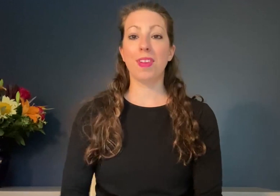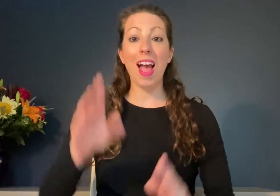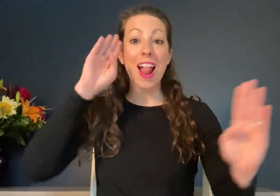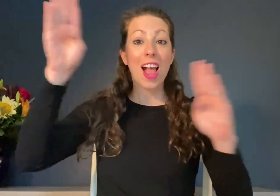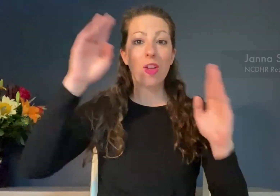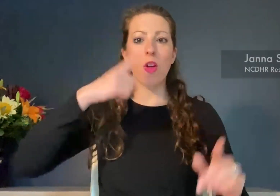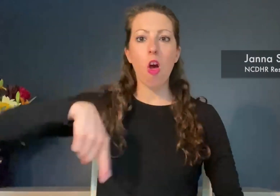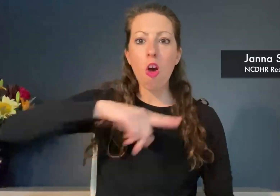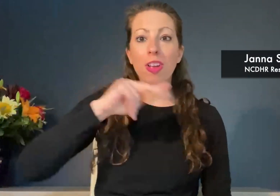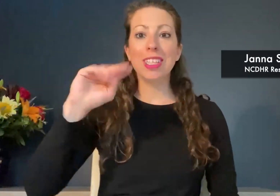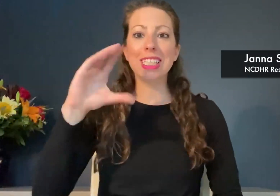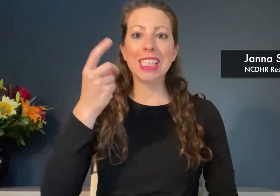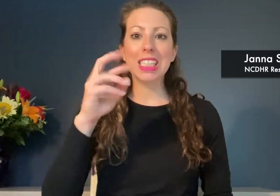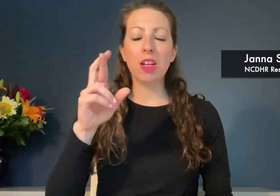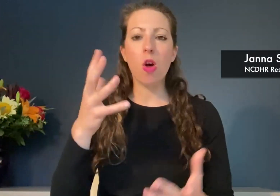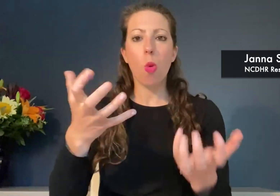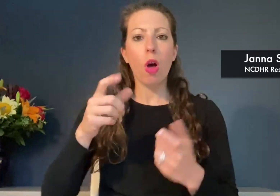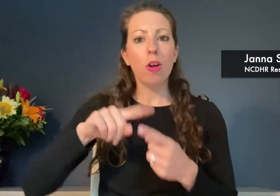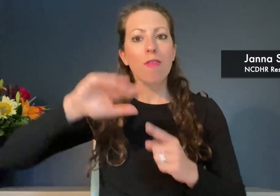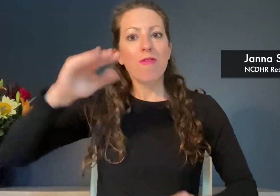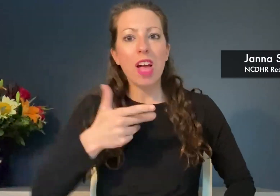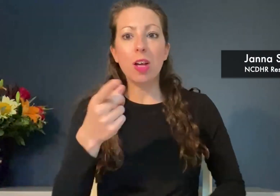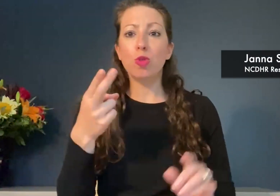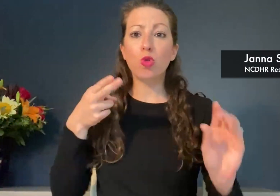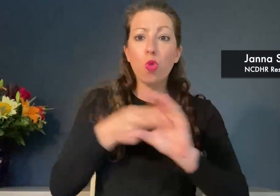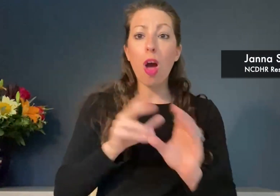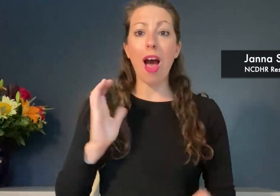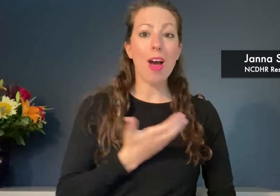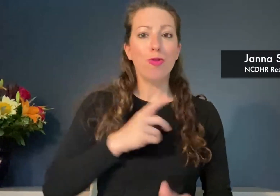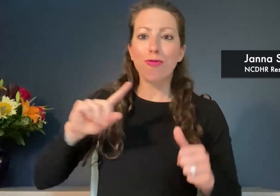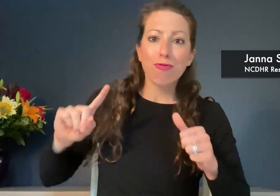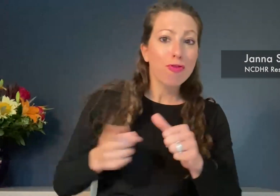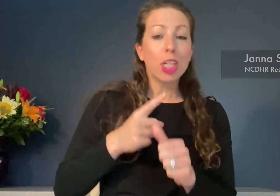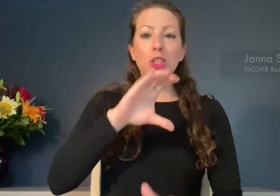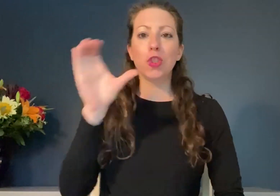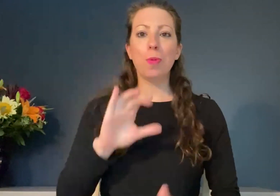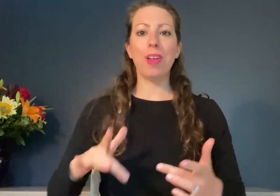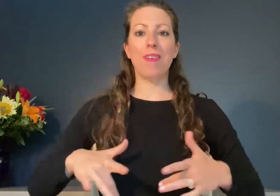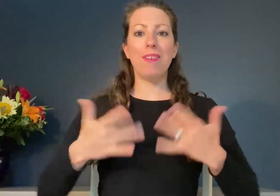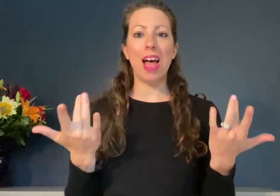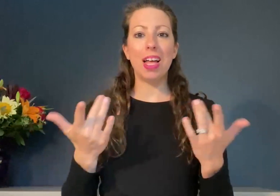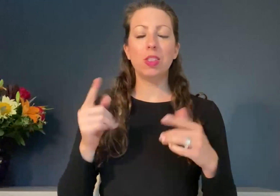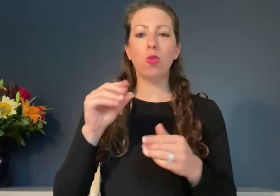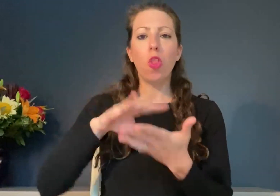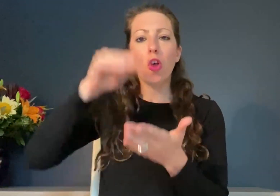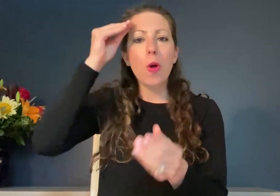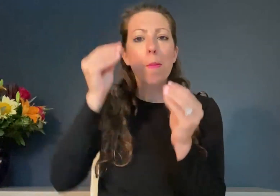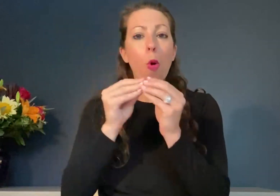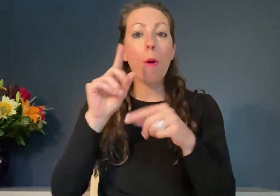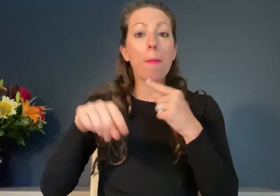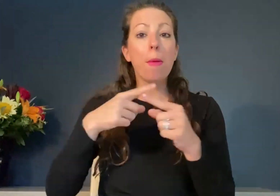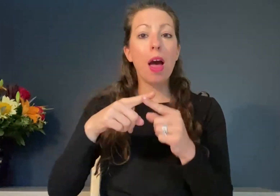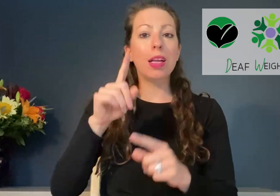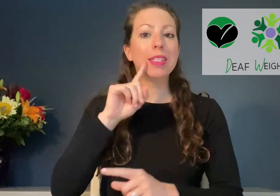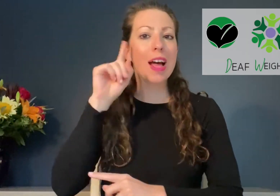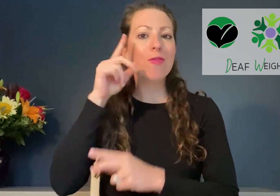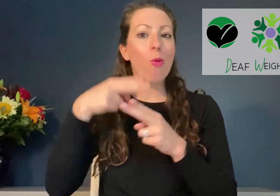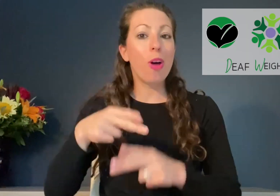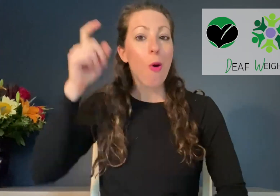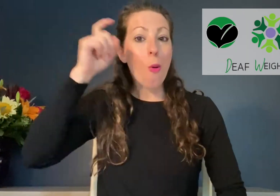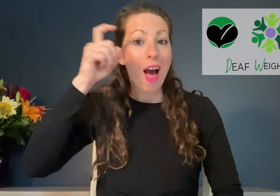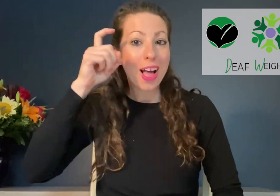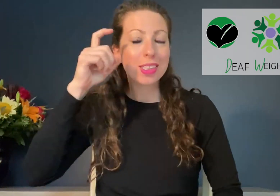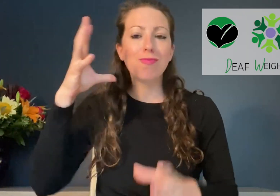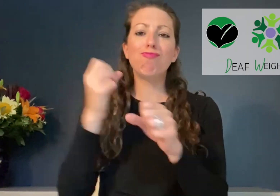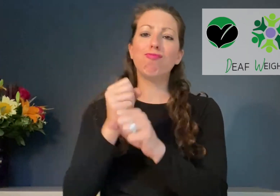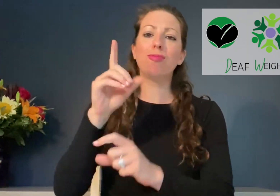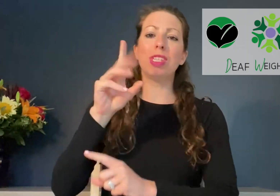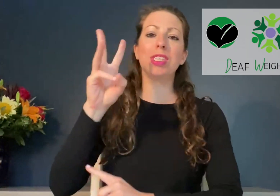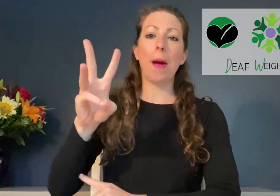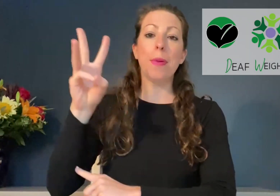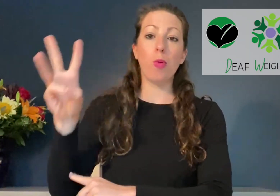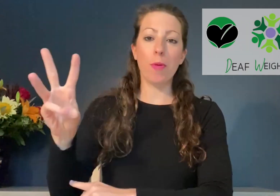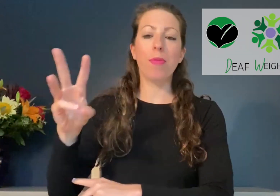Hello! We, NCDHR, want to invite you to our first Zoom event to learn more about Deaf Weight Wise (DWW).